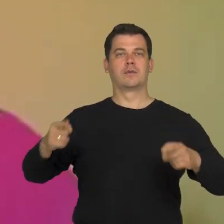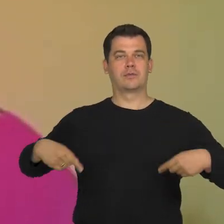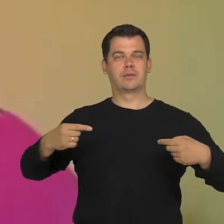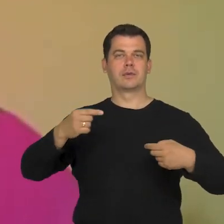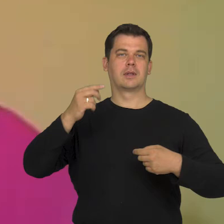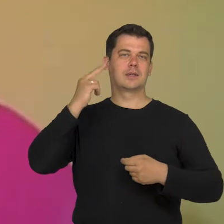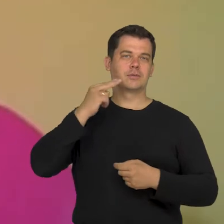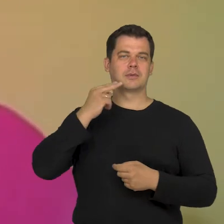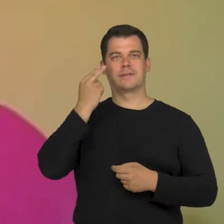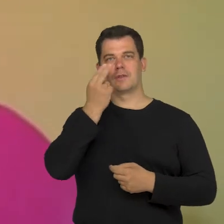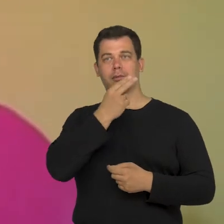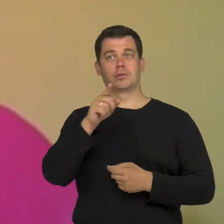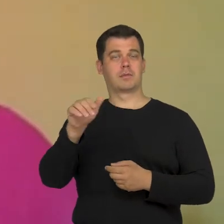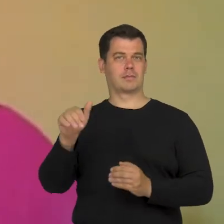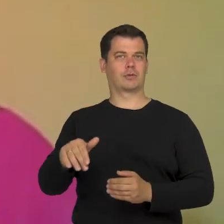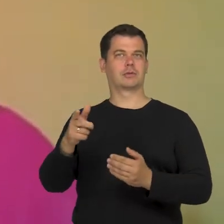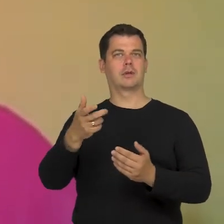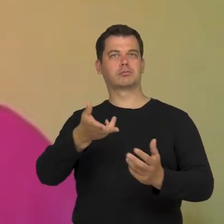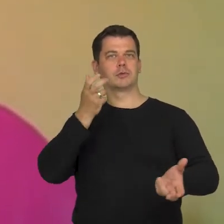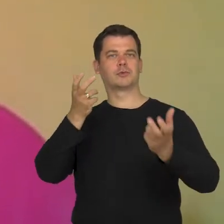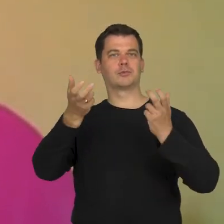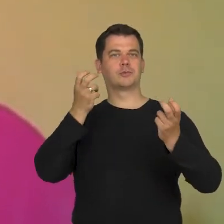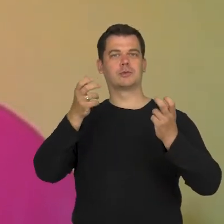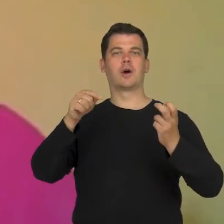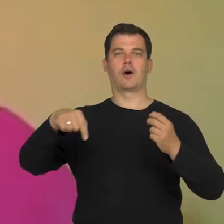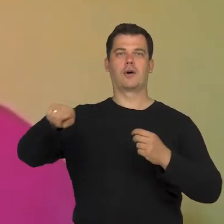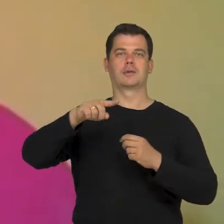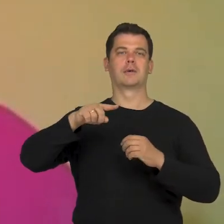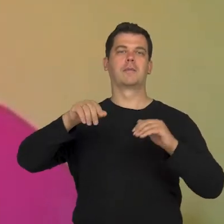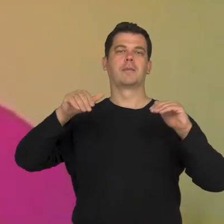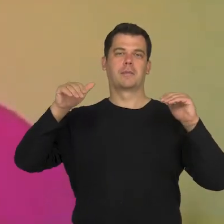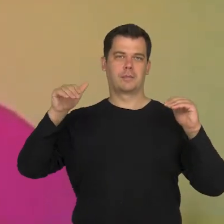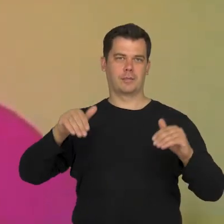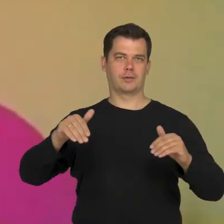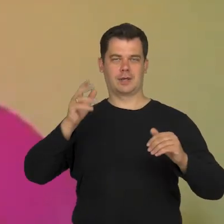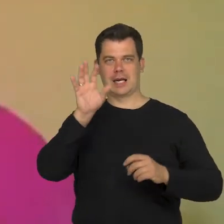What can they stare at on the Internet?